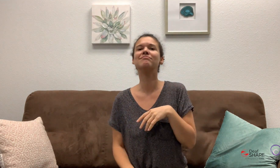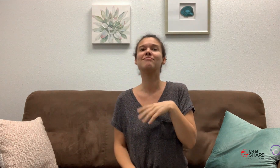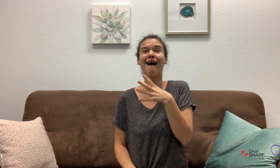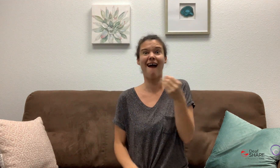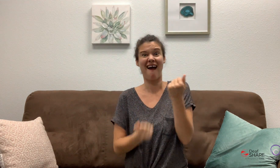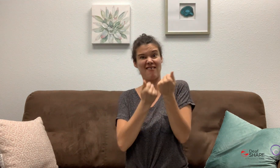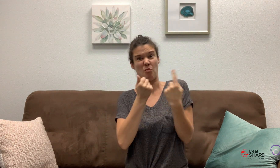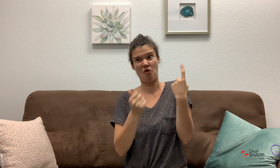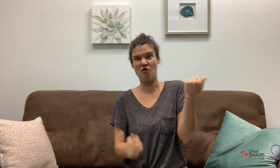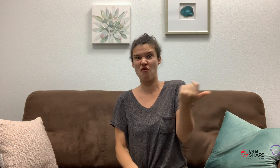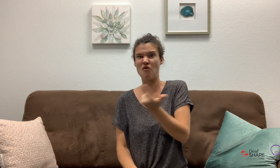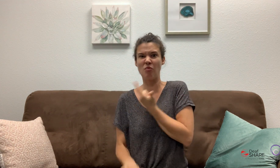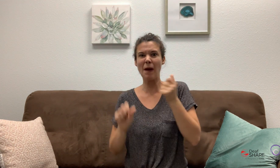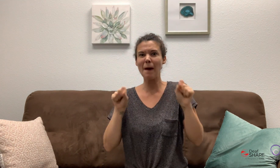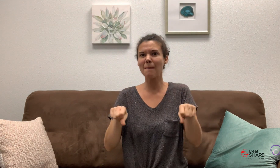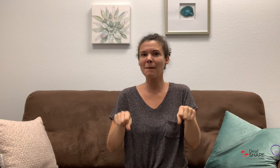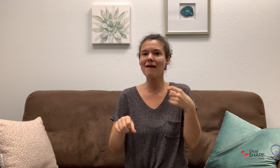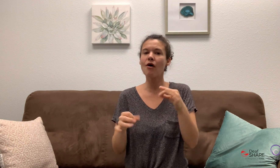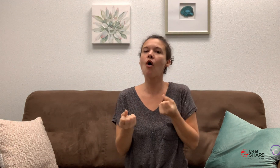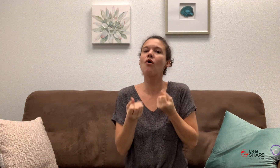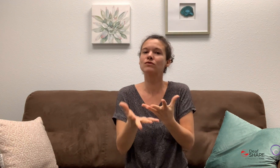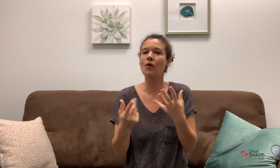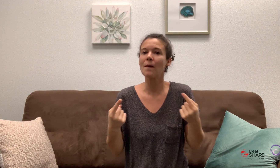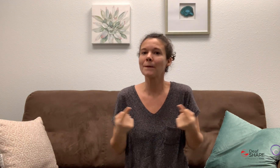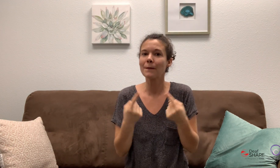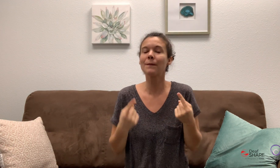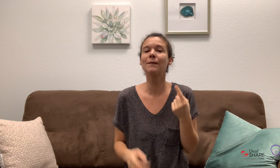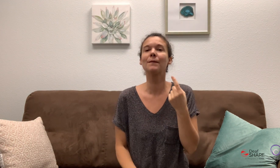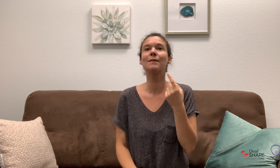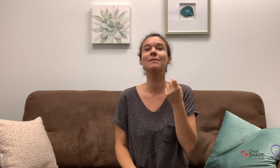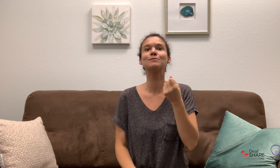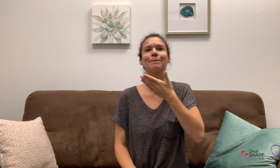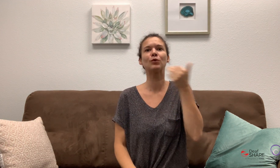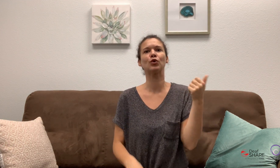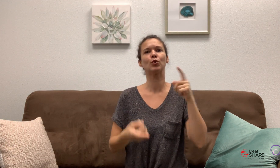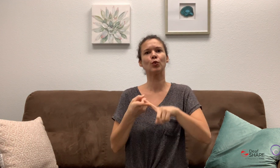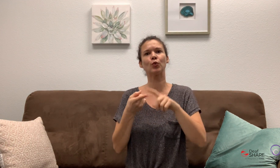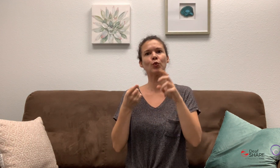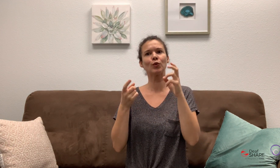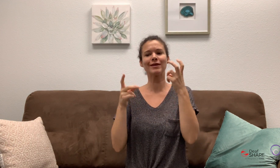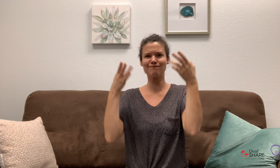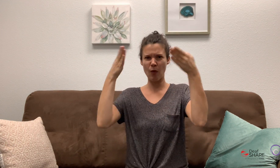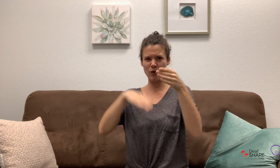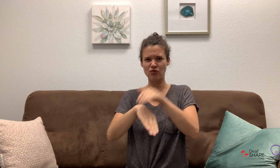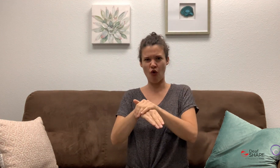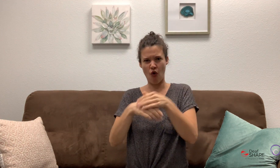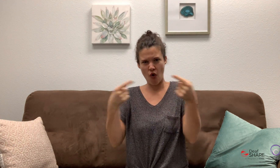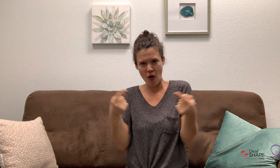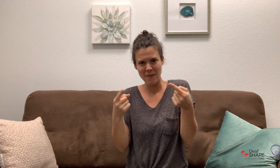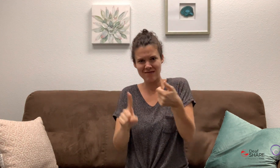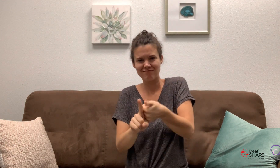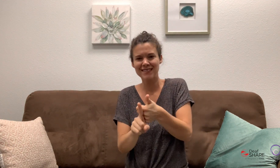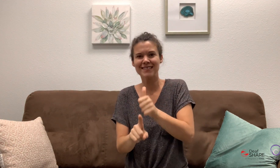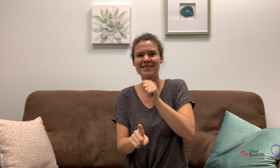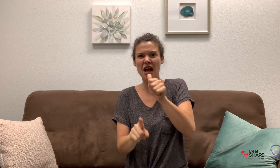and everyone is capable of causing harm, so it’s better to focus on the harm itself, not the person,